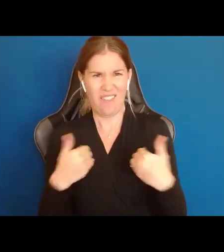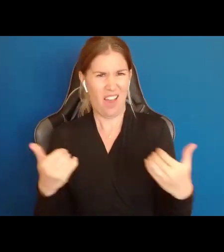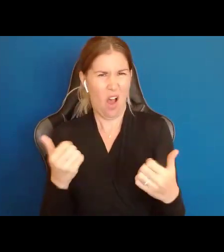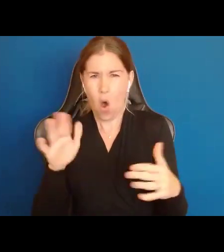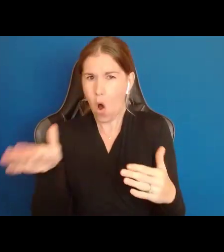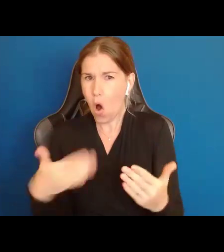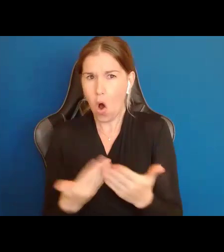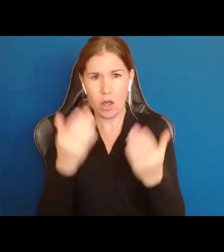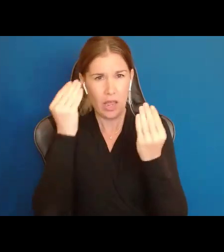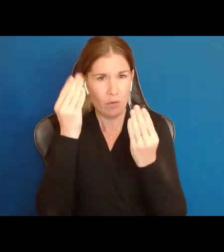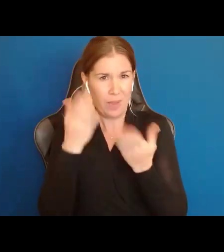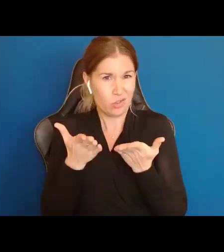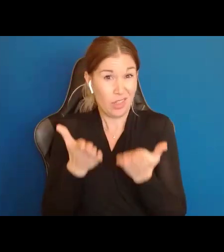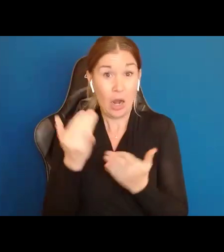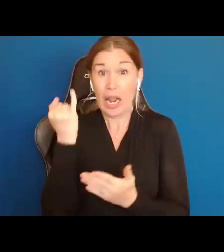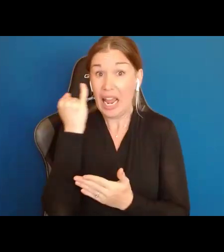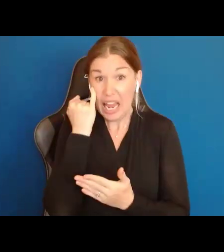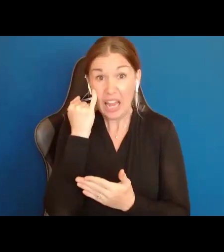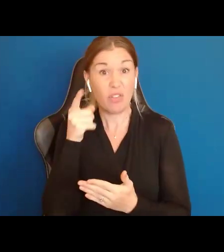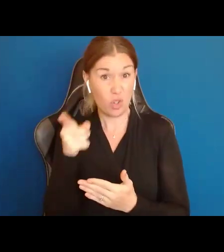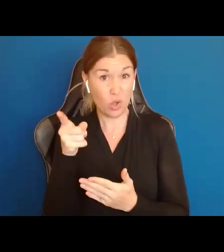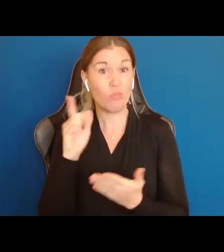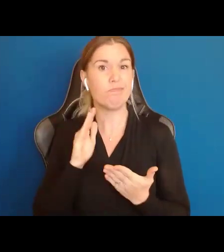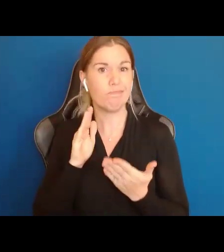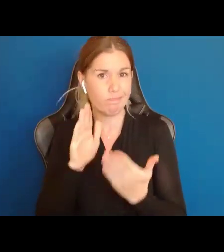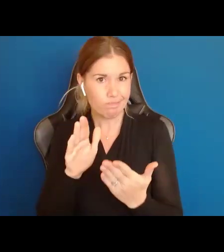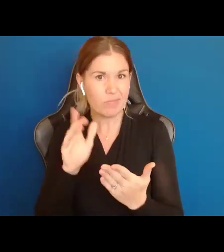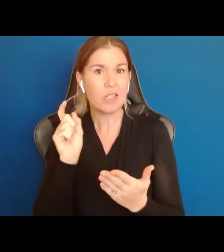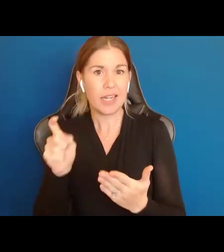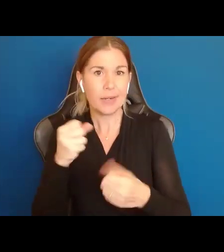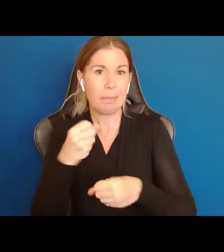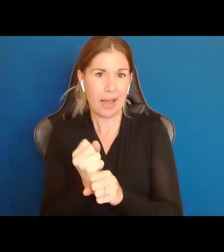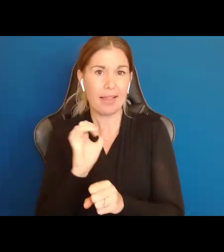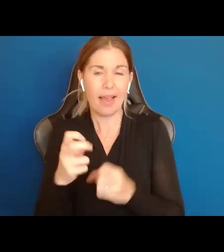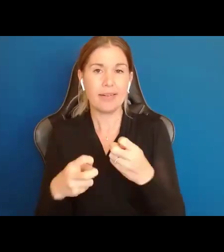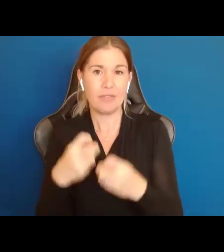time or if it ever comes time for you to make that difficult decision. So, that's is my first promise.